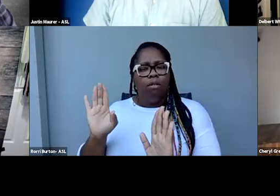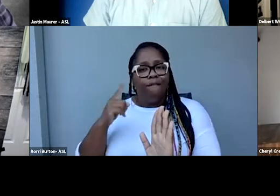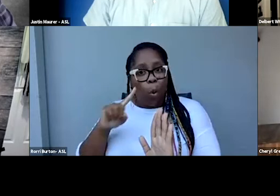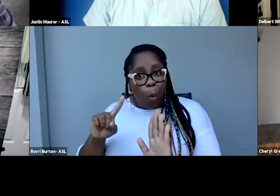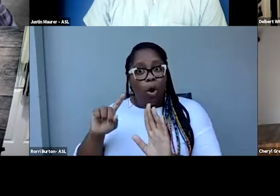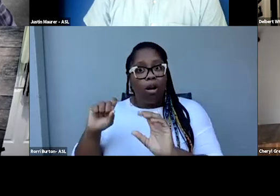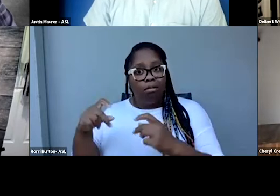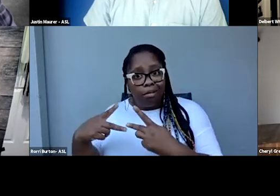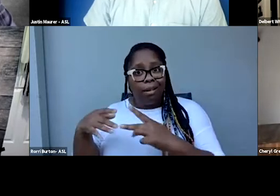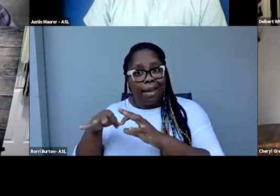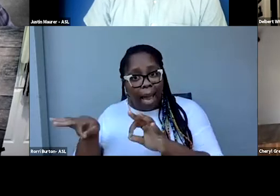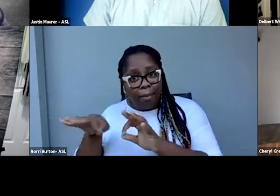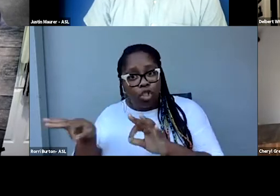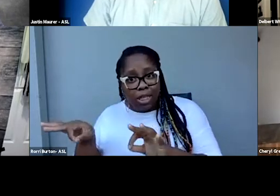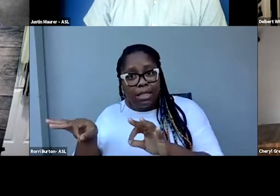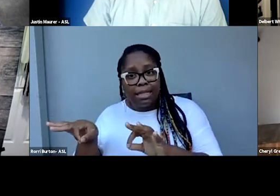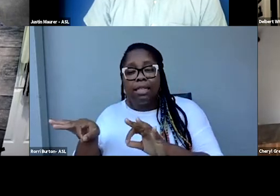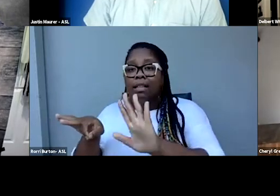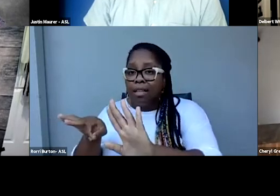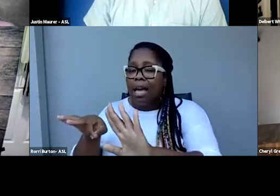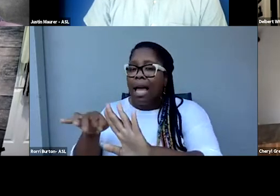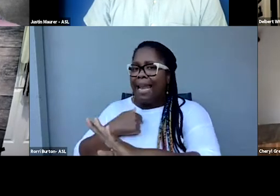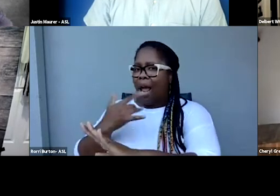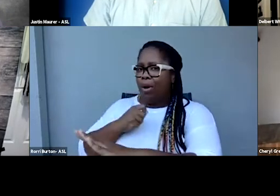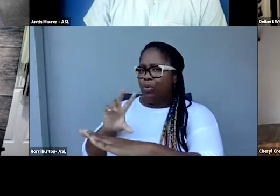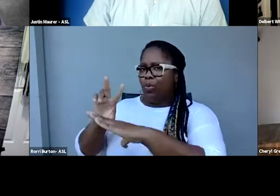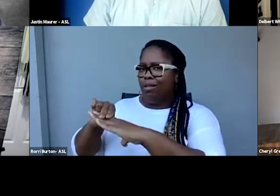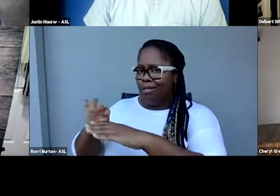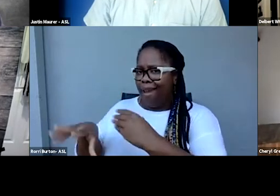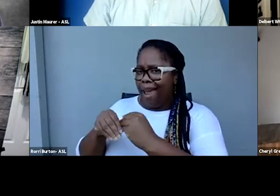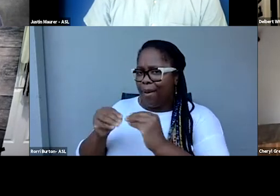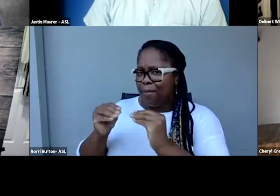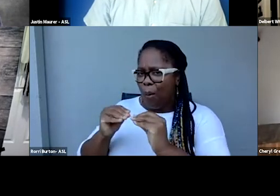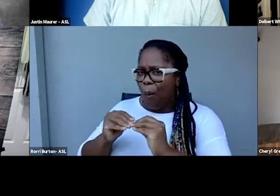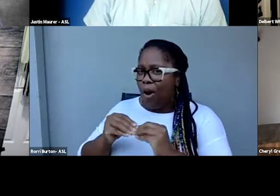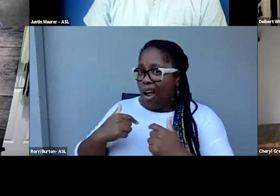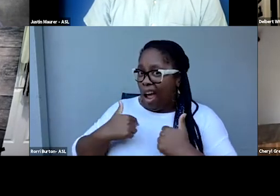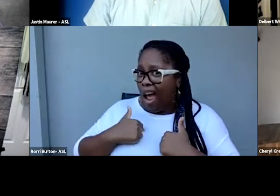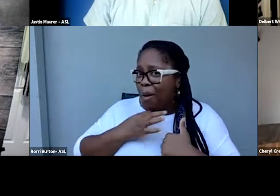And I'll piggyback off that question. That's actually a question I have myself,